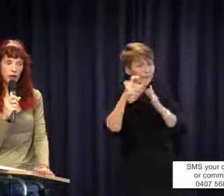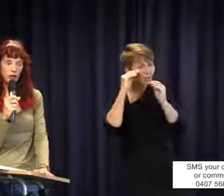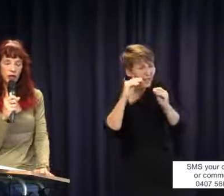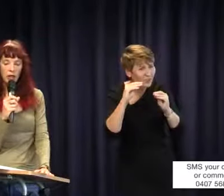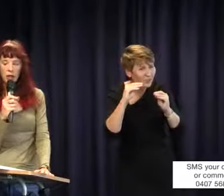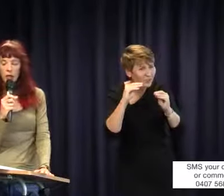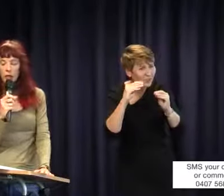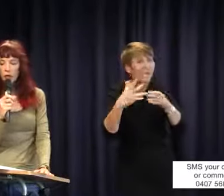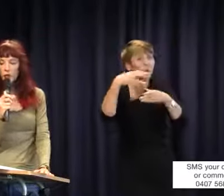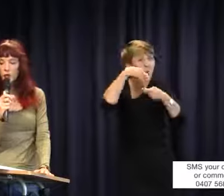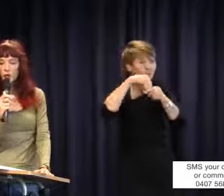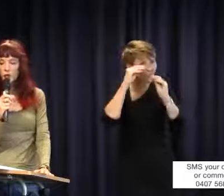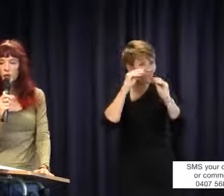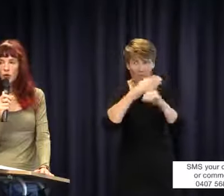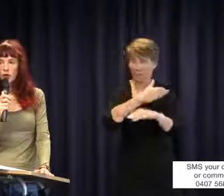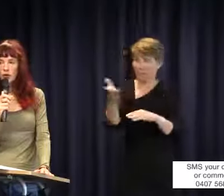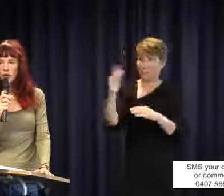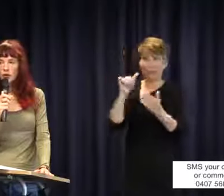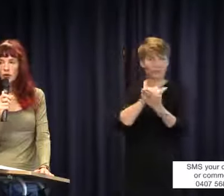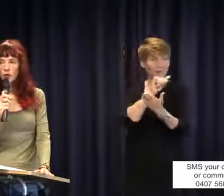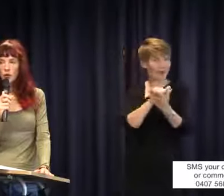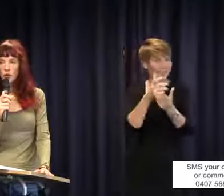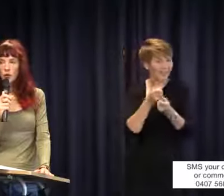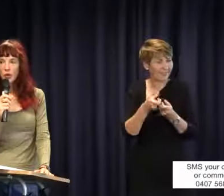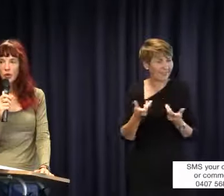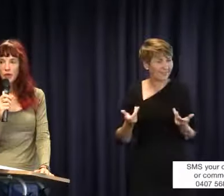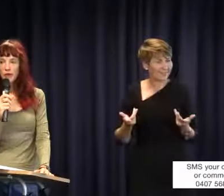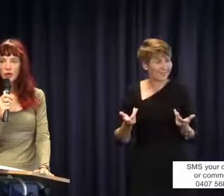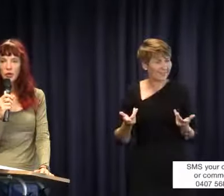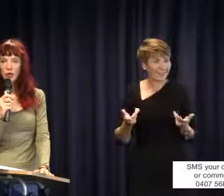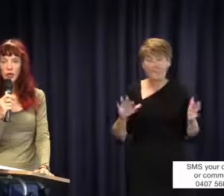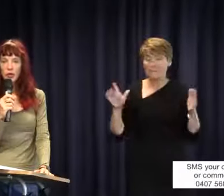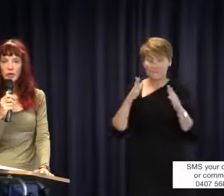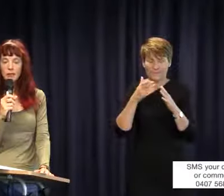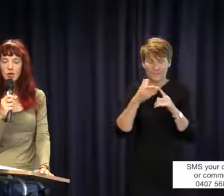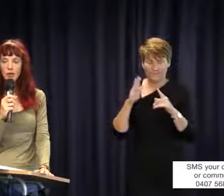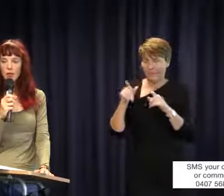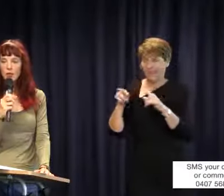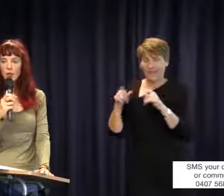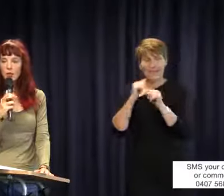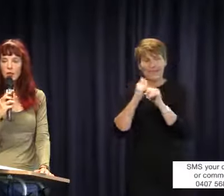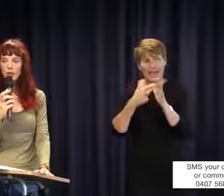right. I also want to respond to Gary's comment because I feel with his mention of consultation